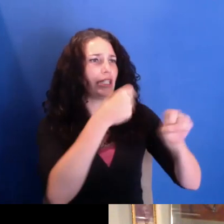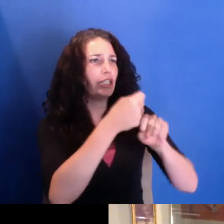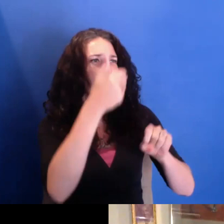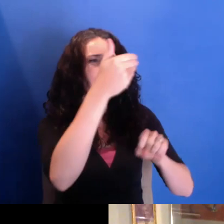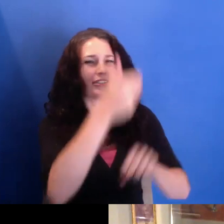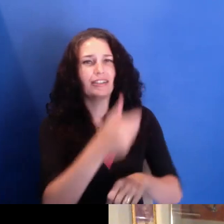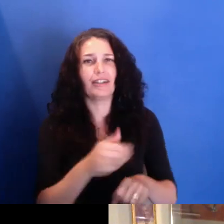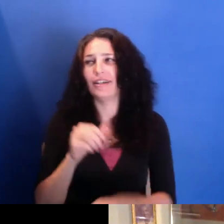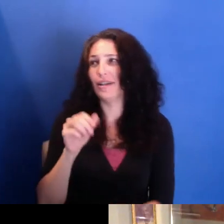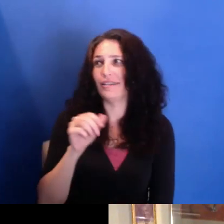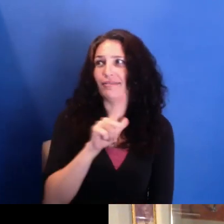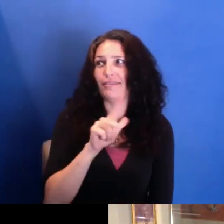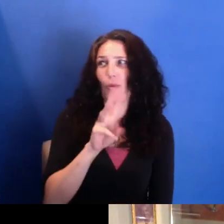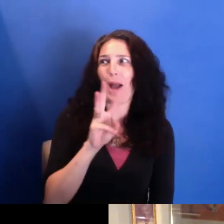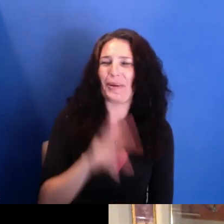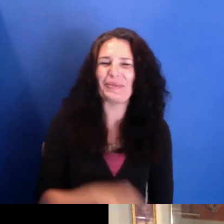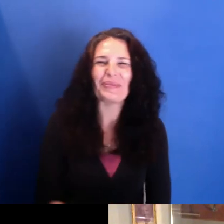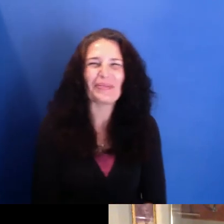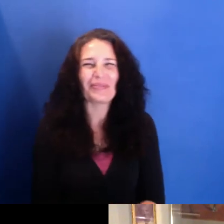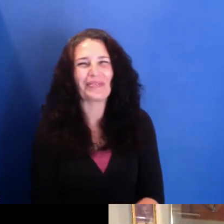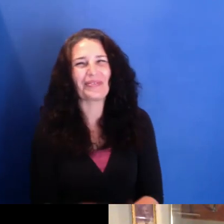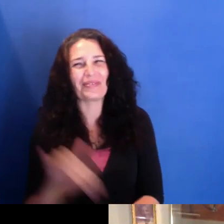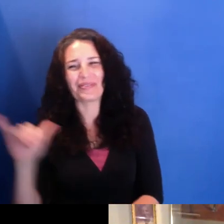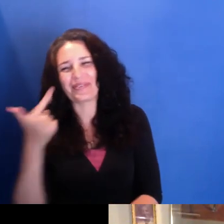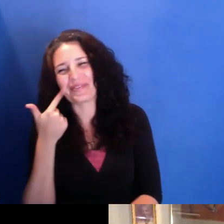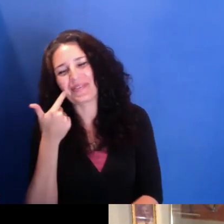I think in the beginning, I was interested in film as--